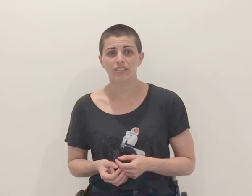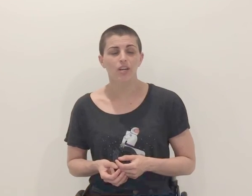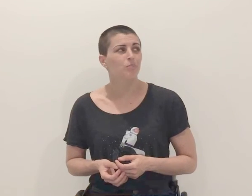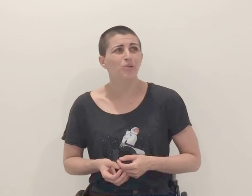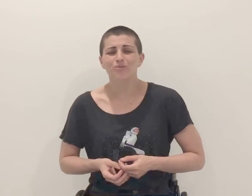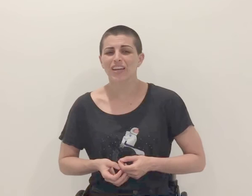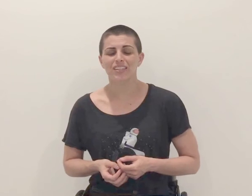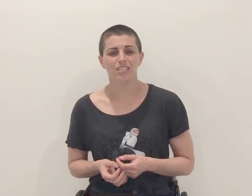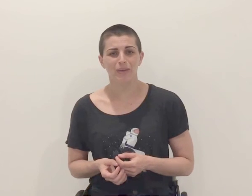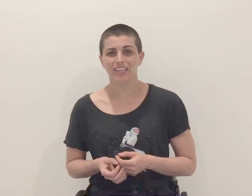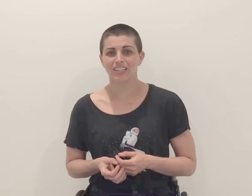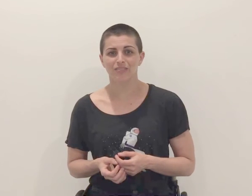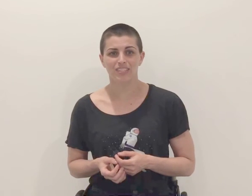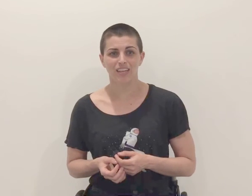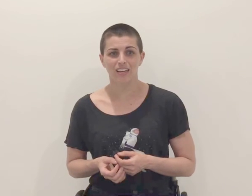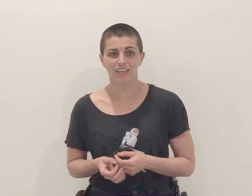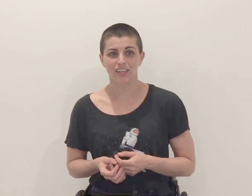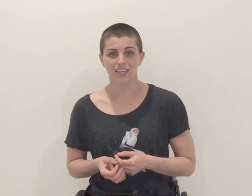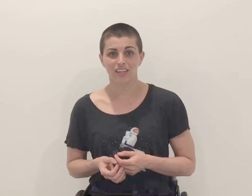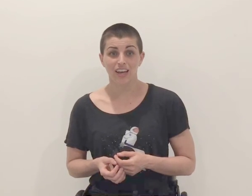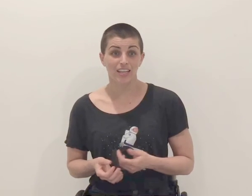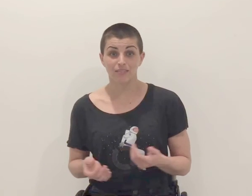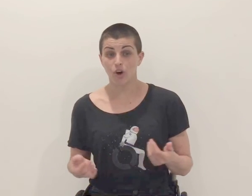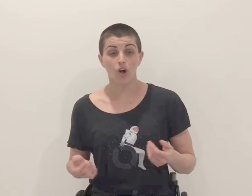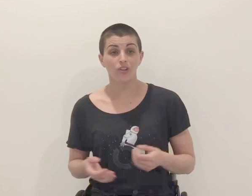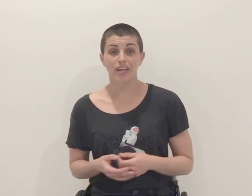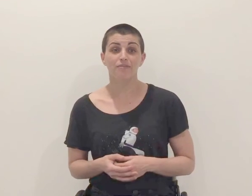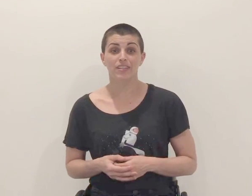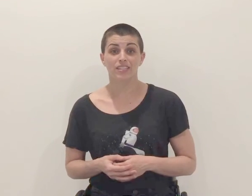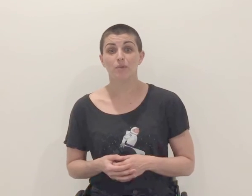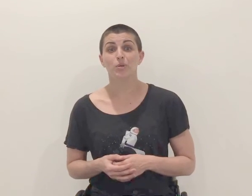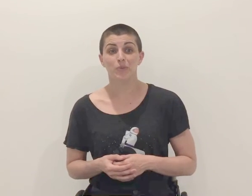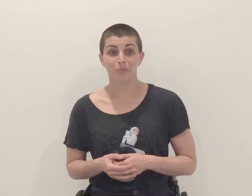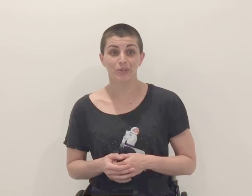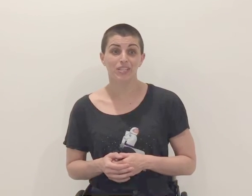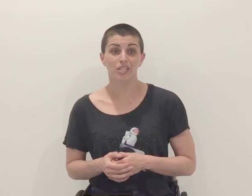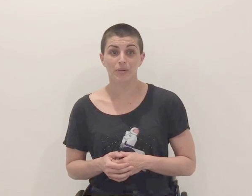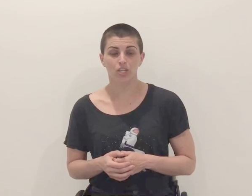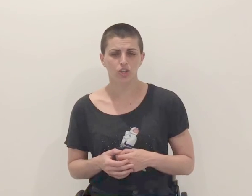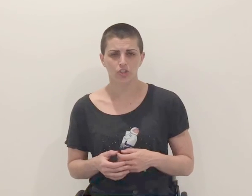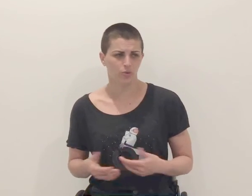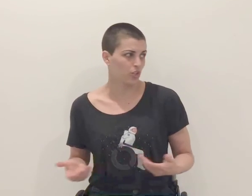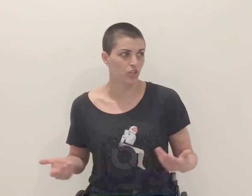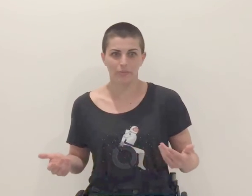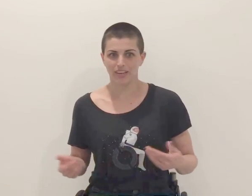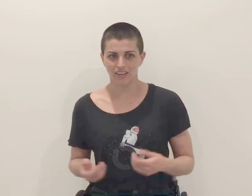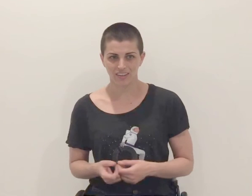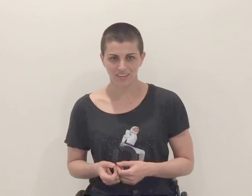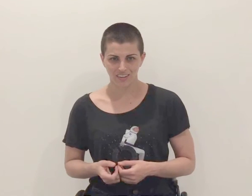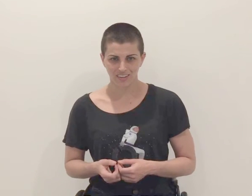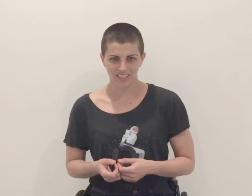pervades speculative societies, as if all d/Deaf and disabled people seek to be cured or could be.